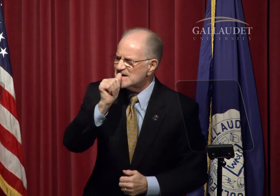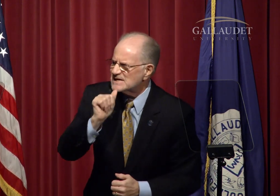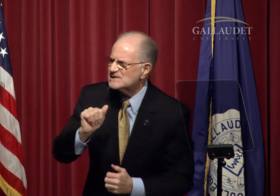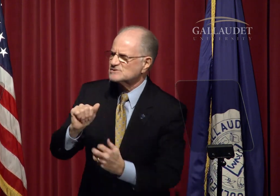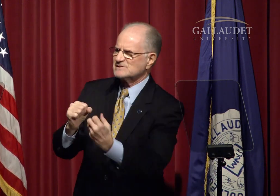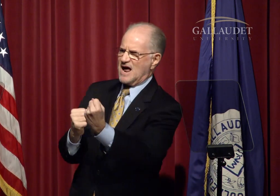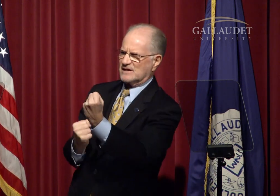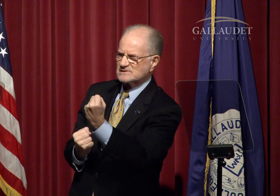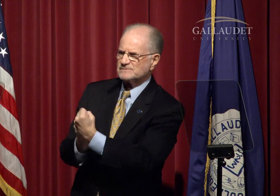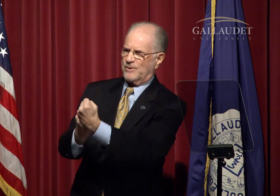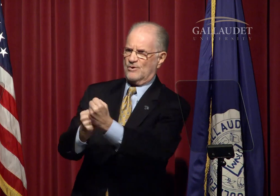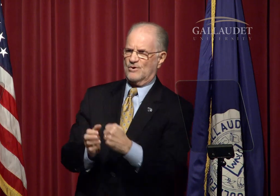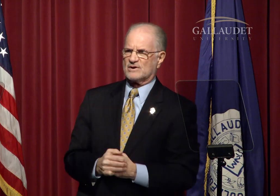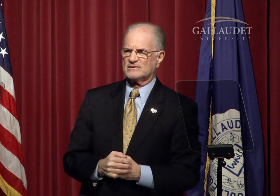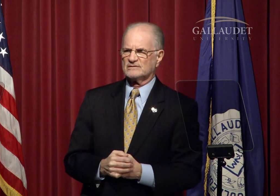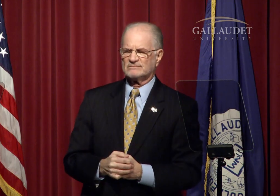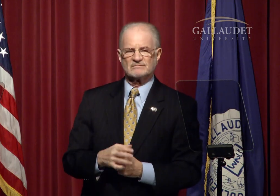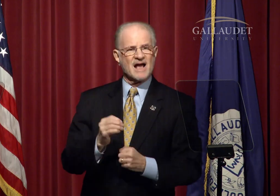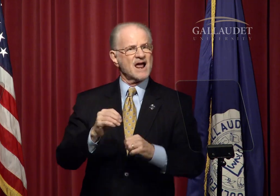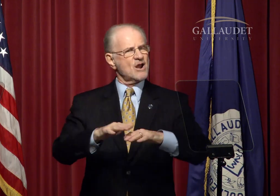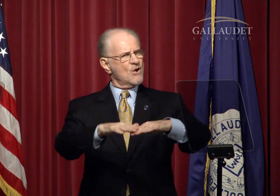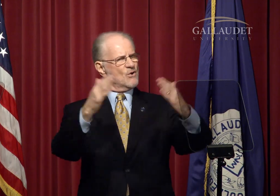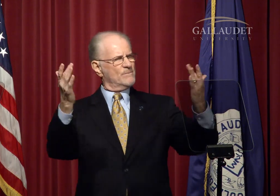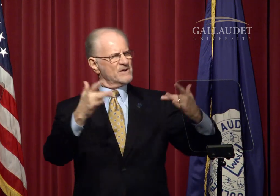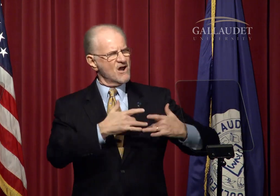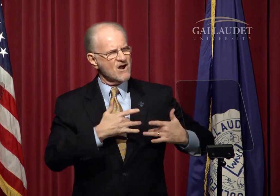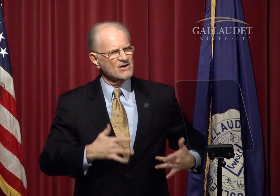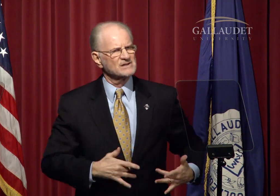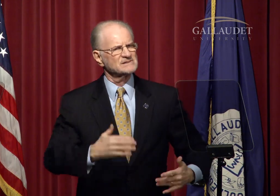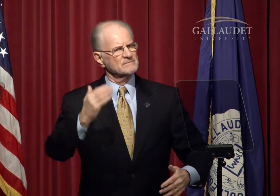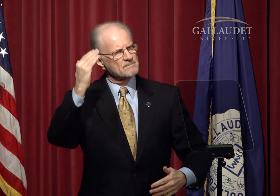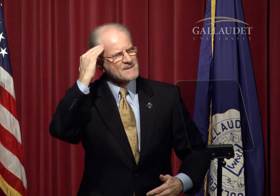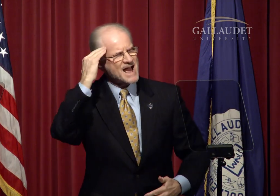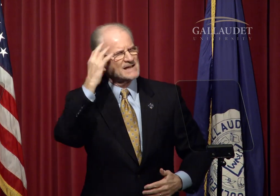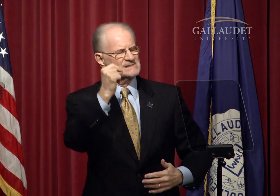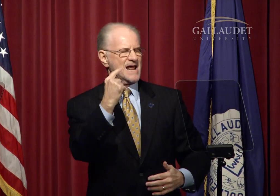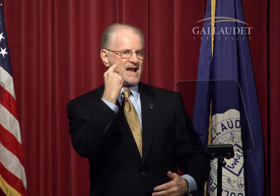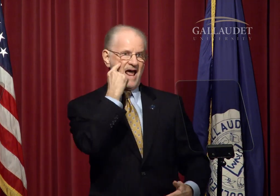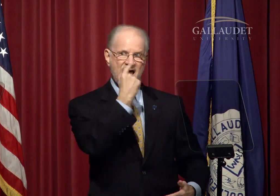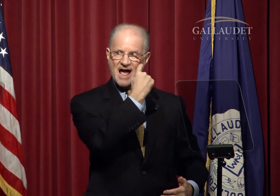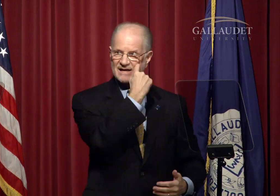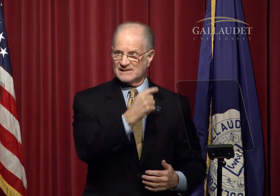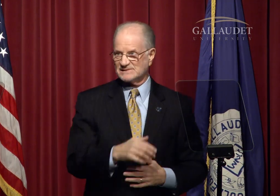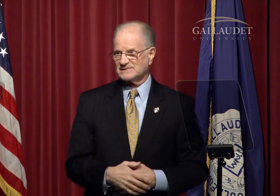Patience and support; and Open hearts, minds, and eyes.